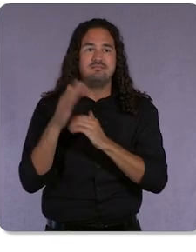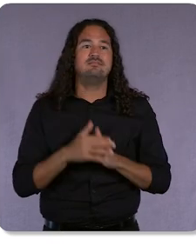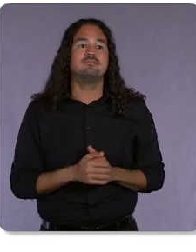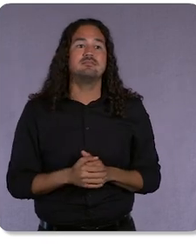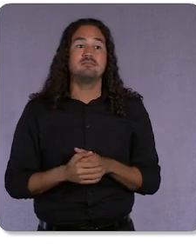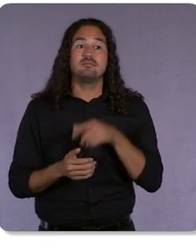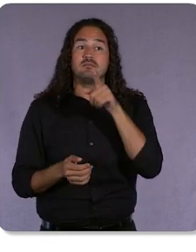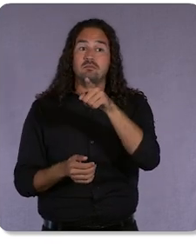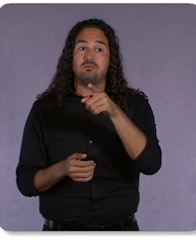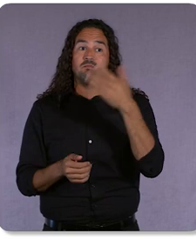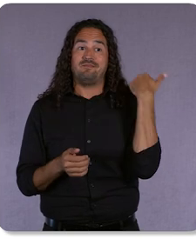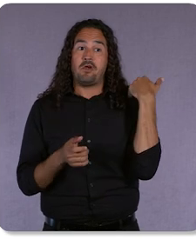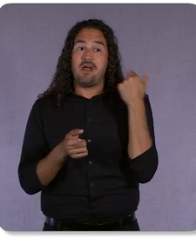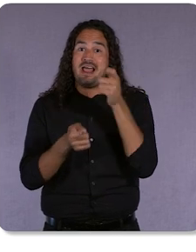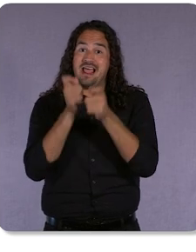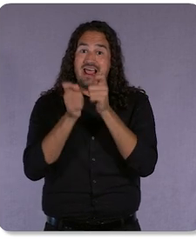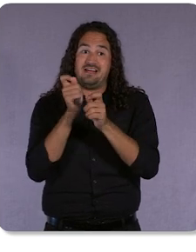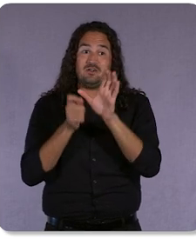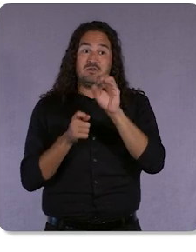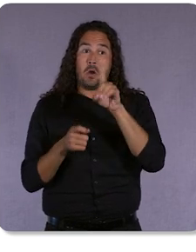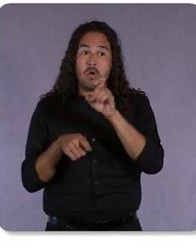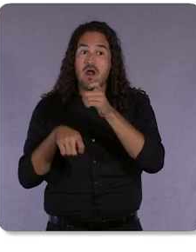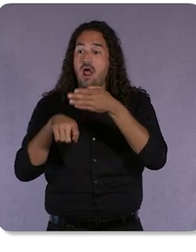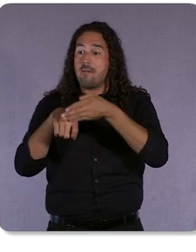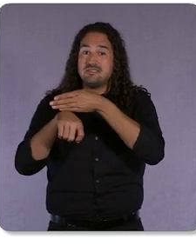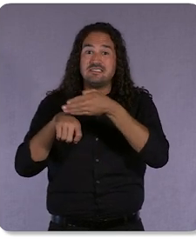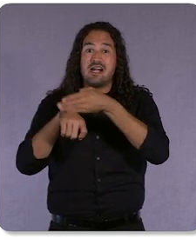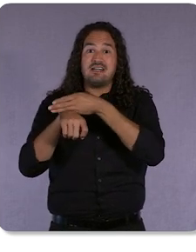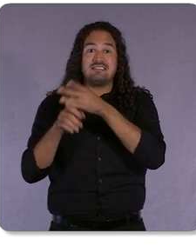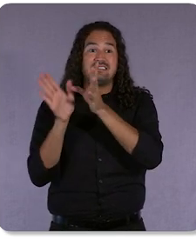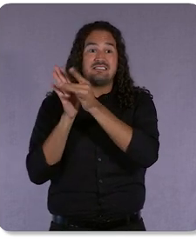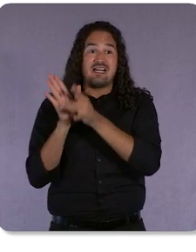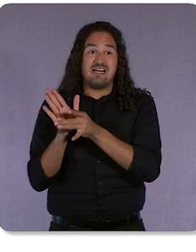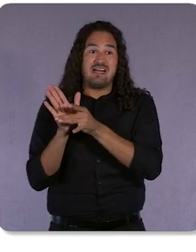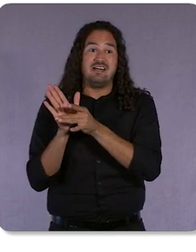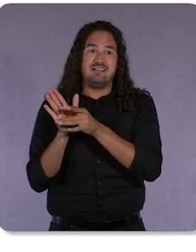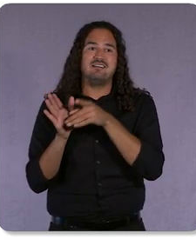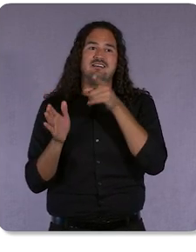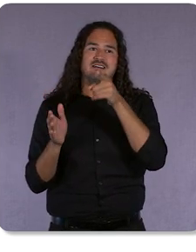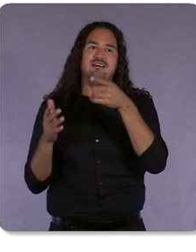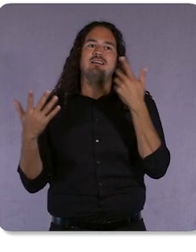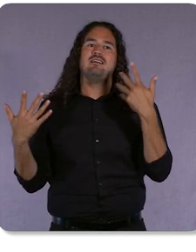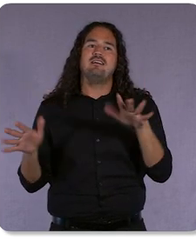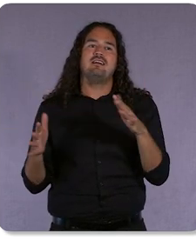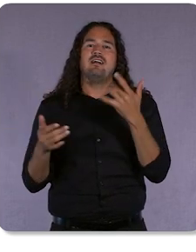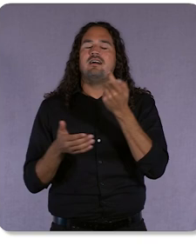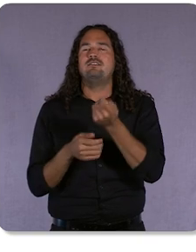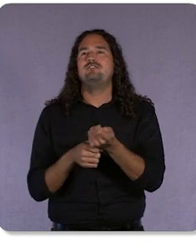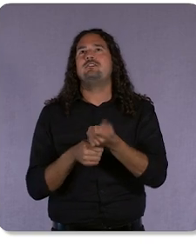troubleshoot a site’s tag, you might be opening a very small bottle of bubbly right about now.